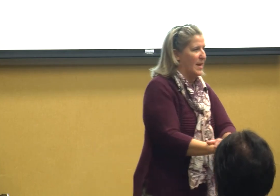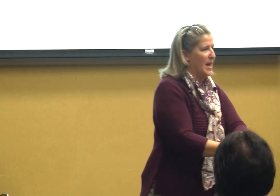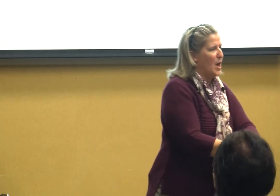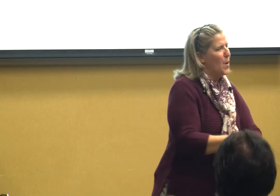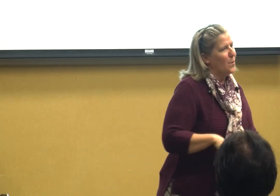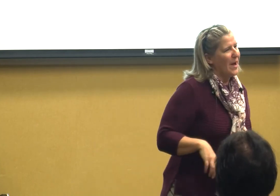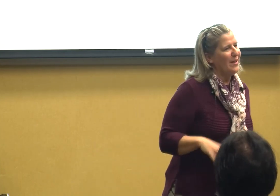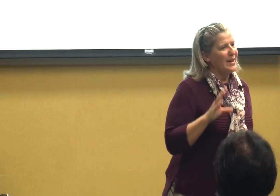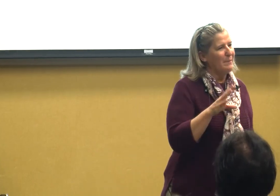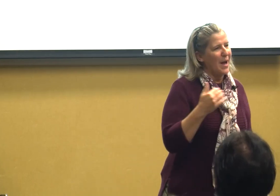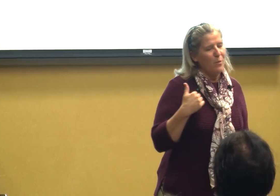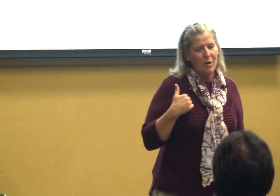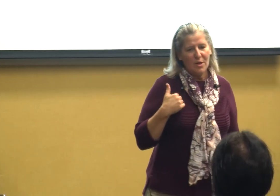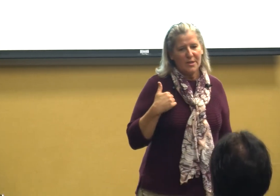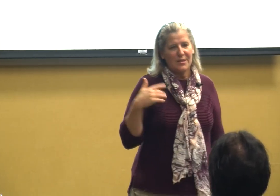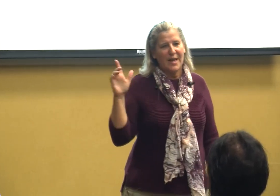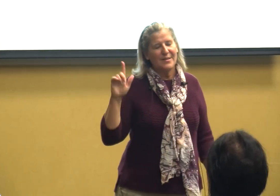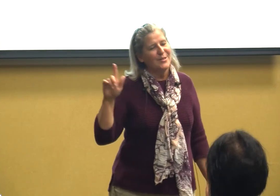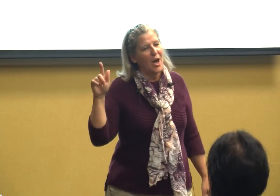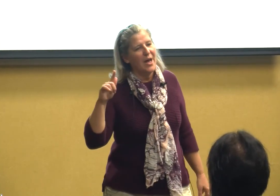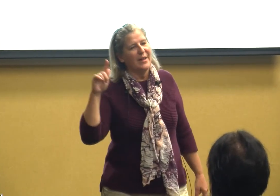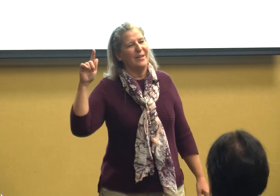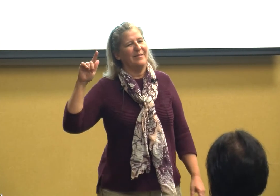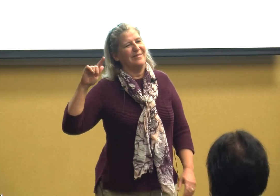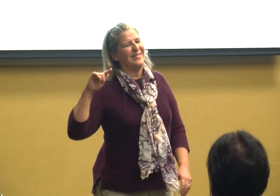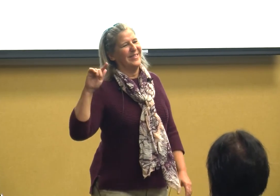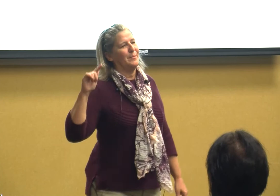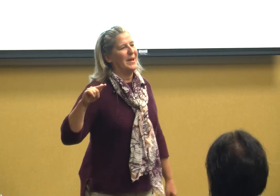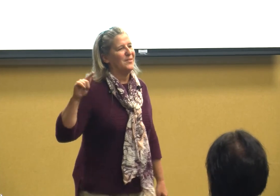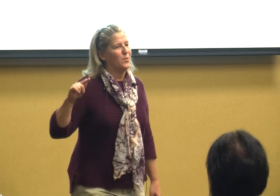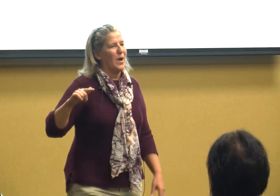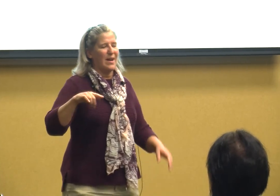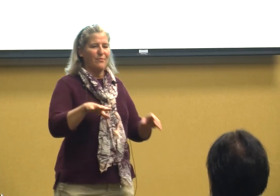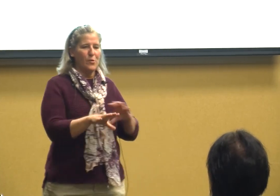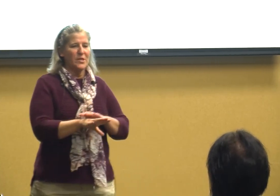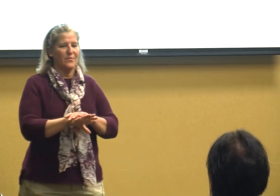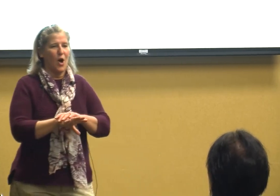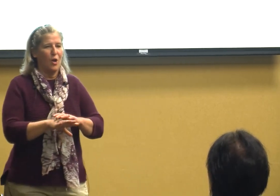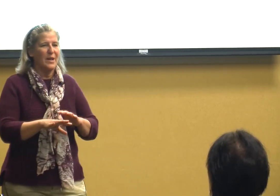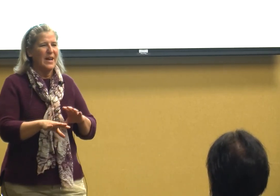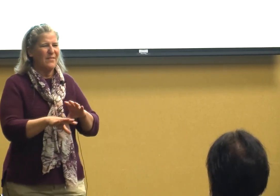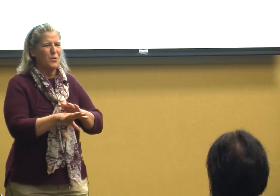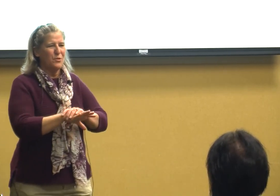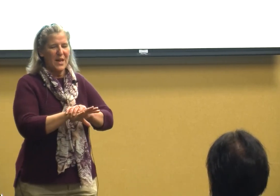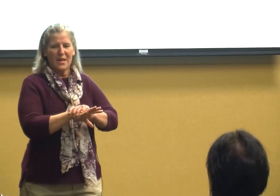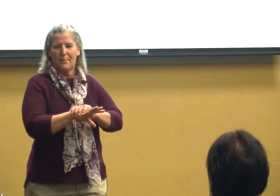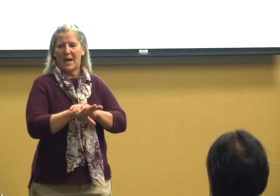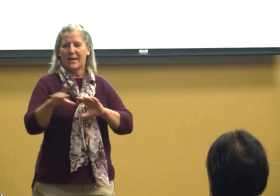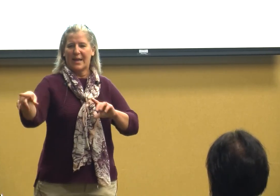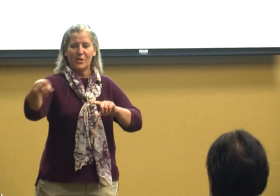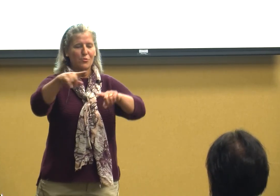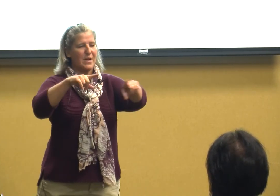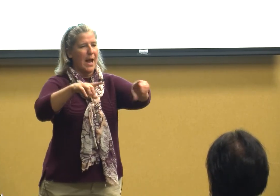well in my world that's not the best way first of all if you think about it get your neighbor